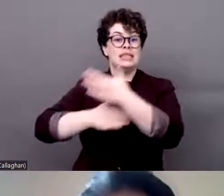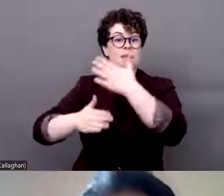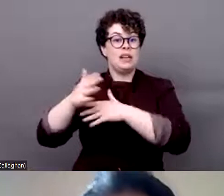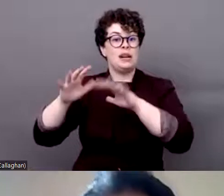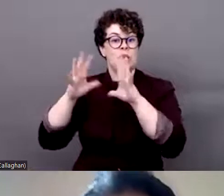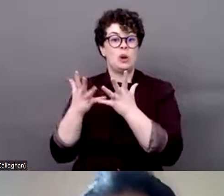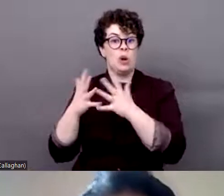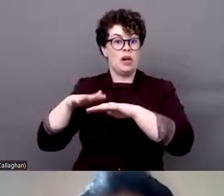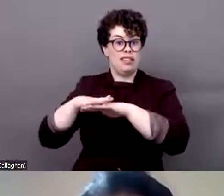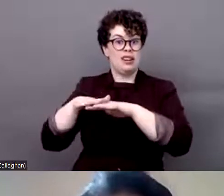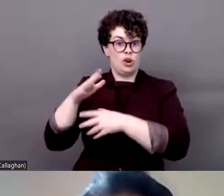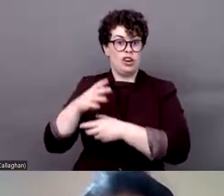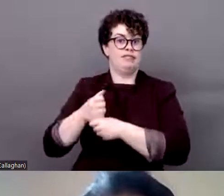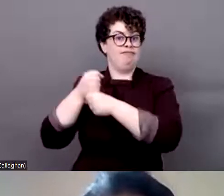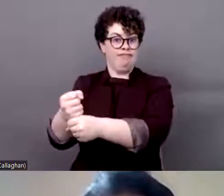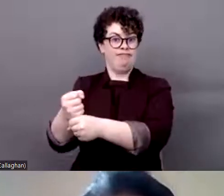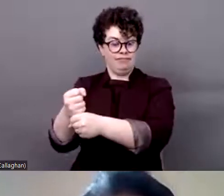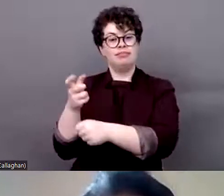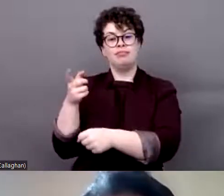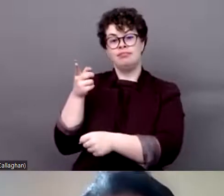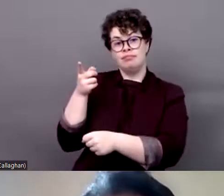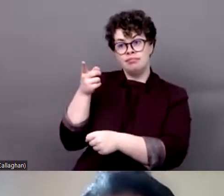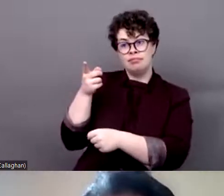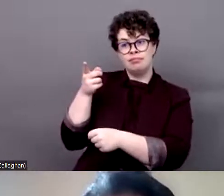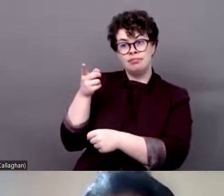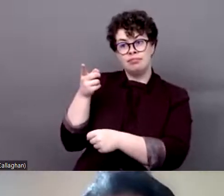she is chair of the